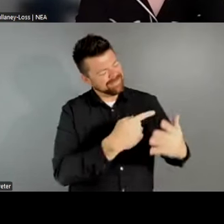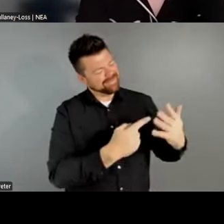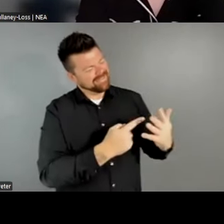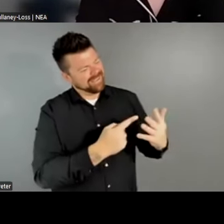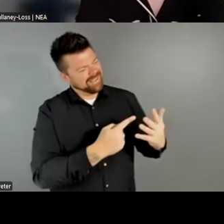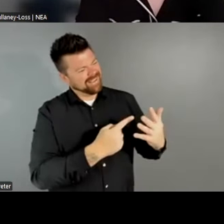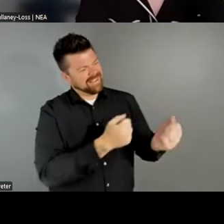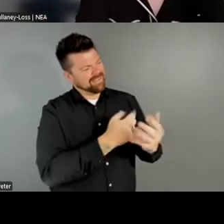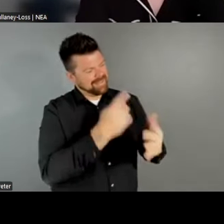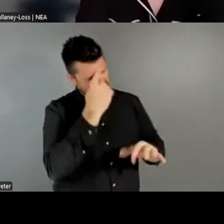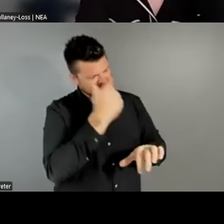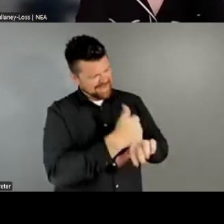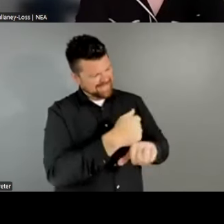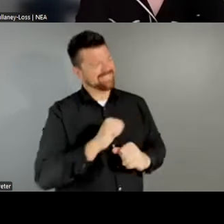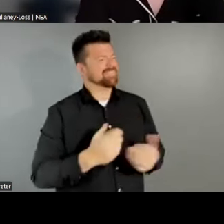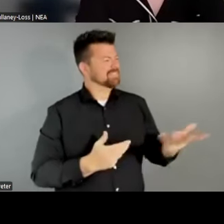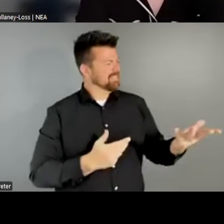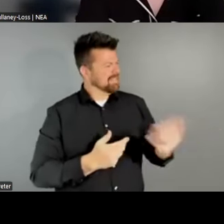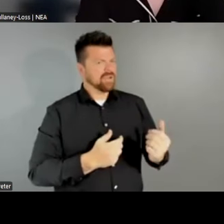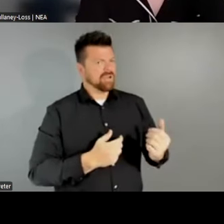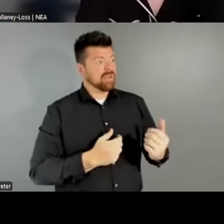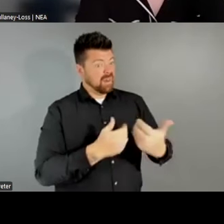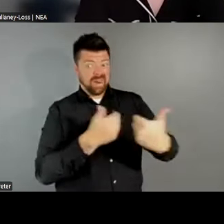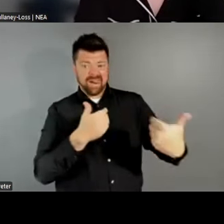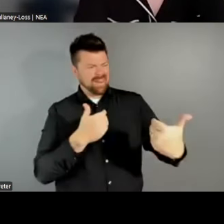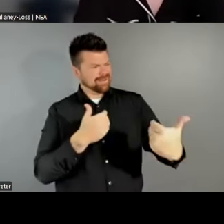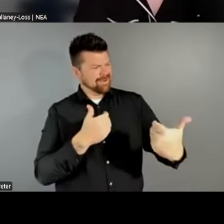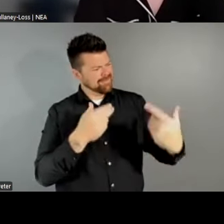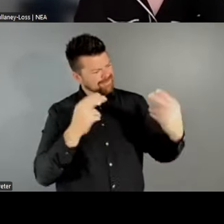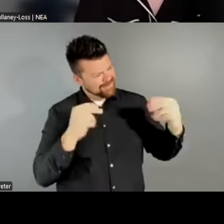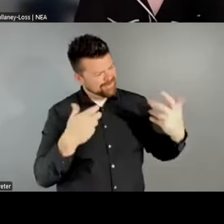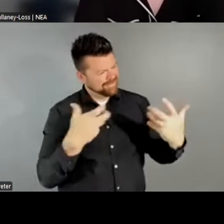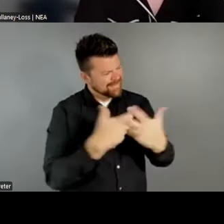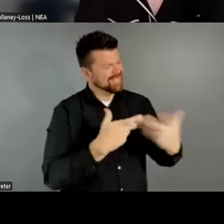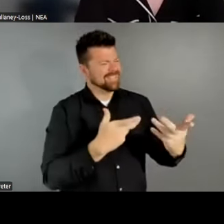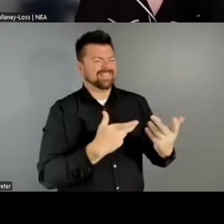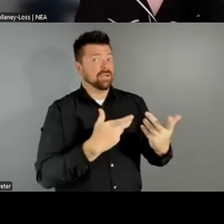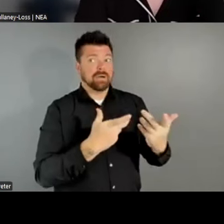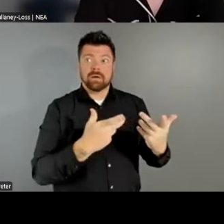mindset. I mean, we are in this together. This is collectively a very challenging moment and